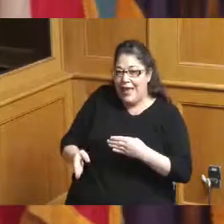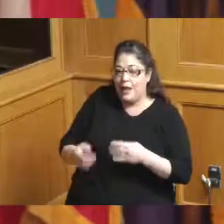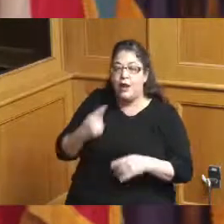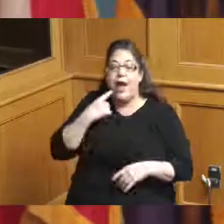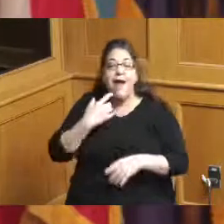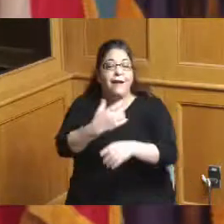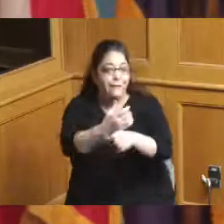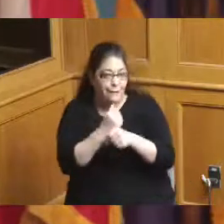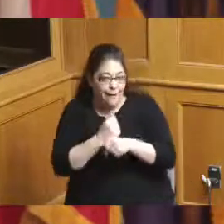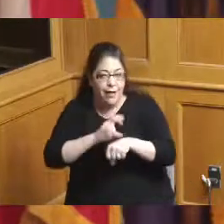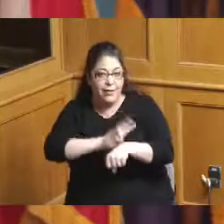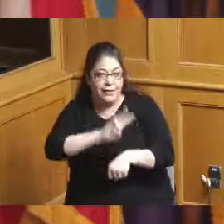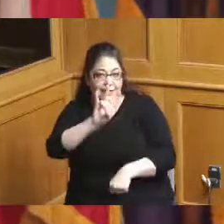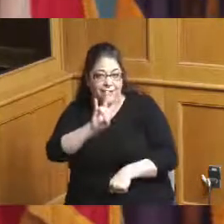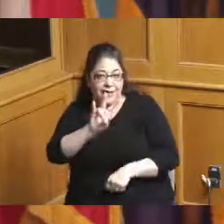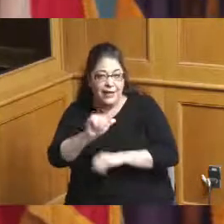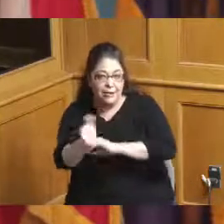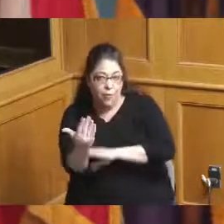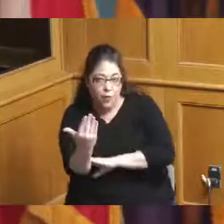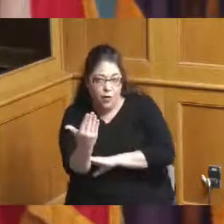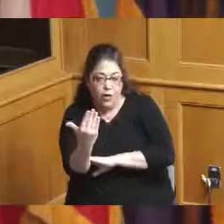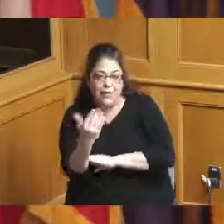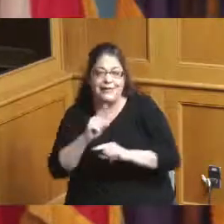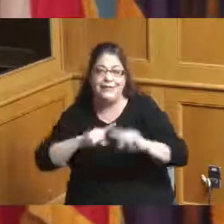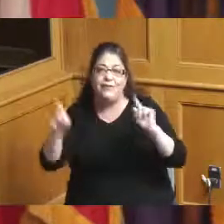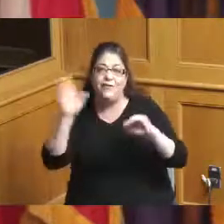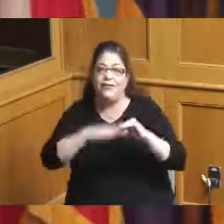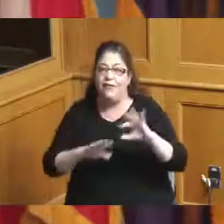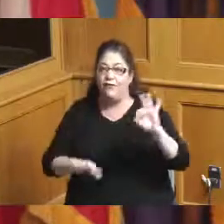that was different than was sent on Friday now we got to we're going to say it we got to say it